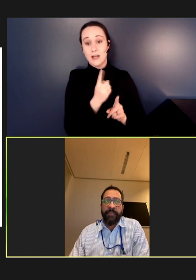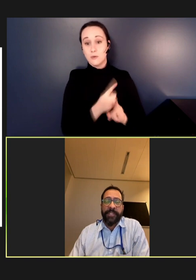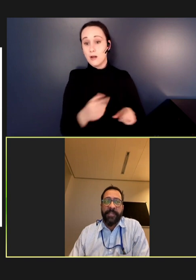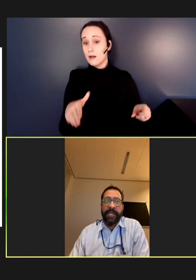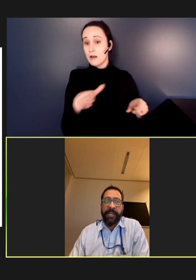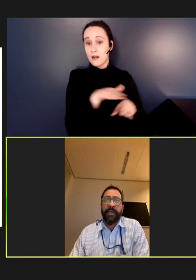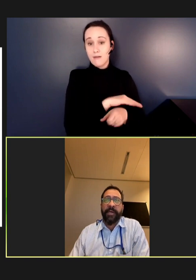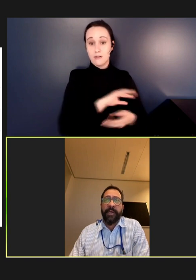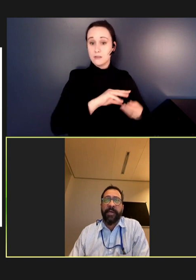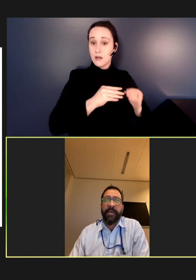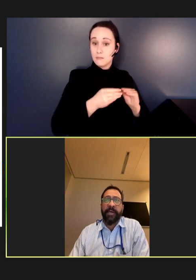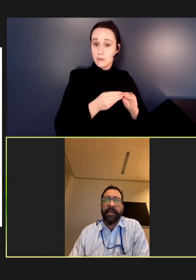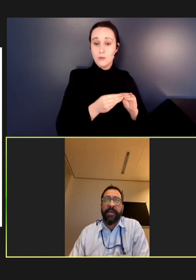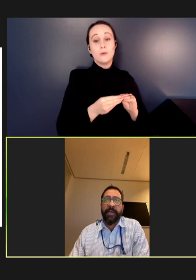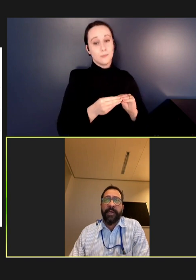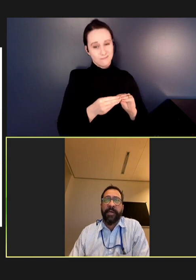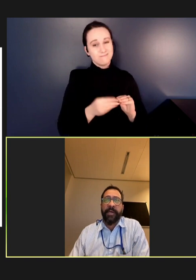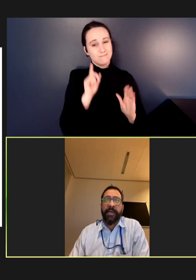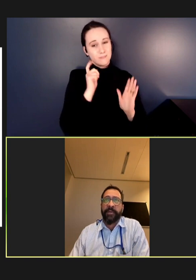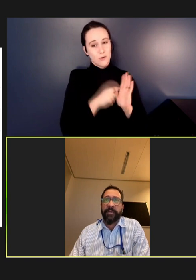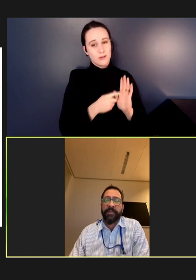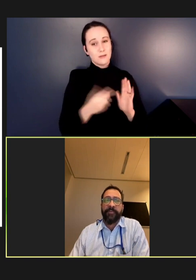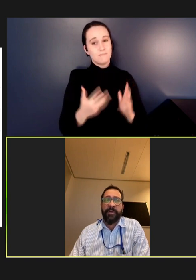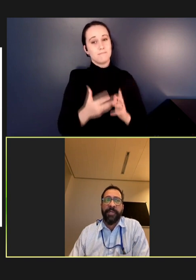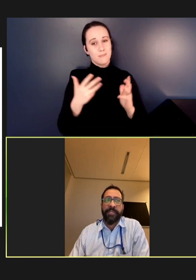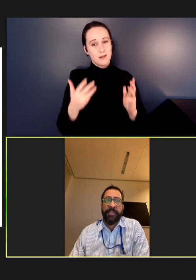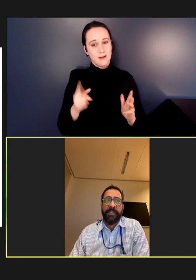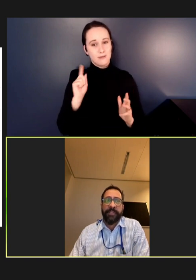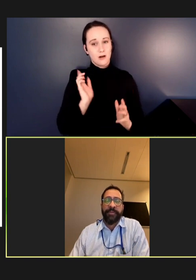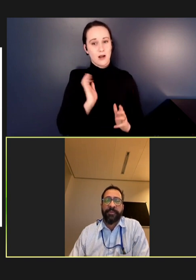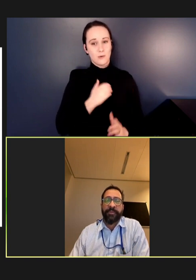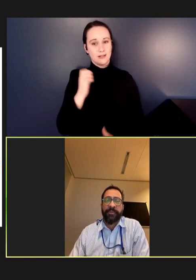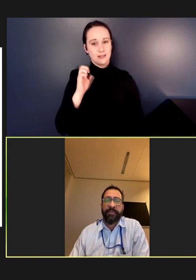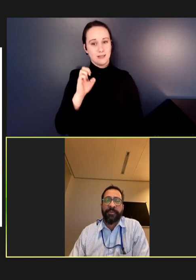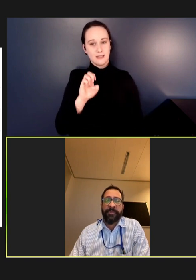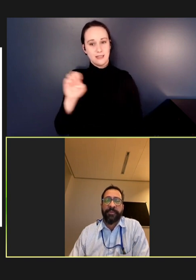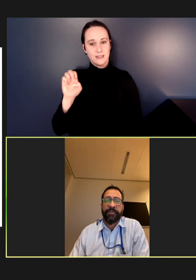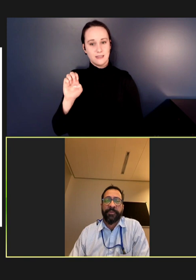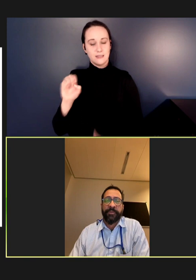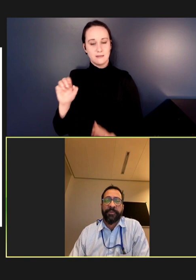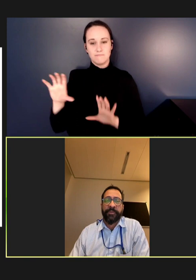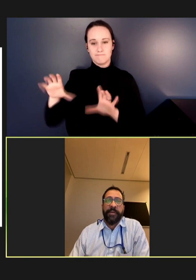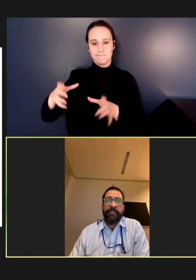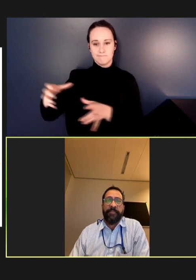we see that a lot in the eastern part of our region in the Central Asian countries.